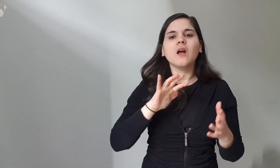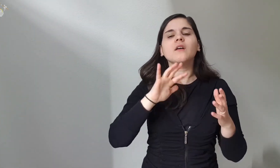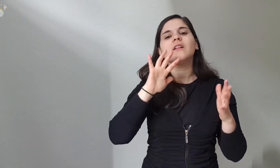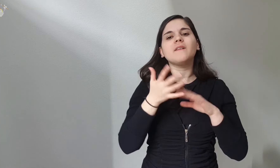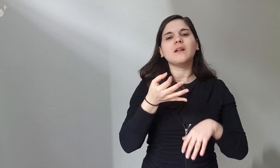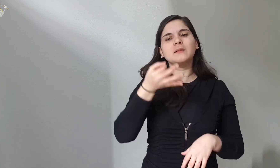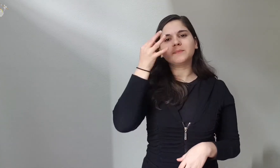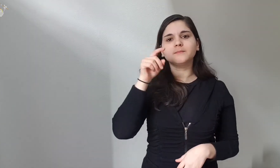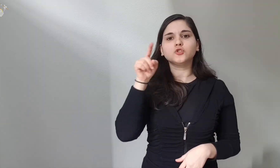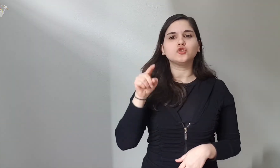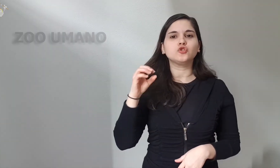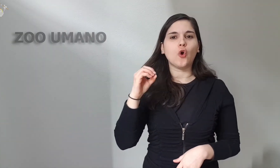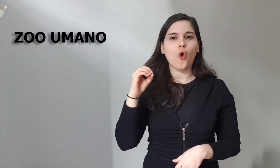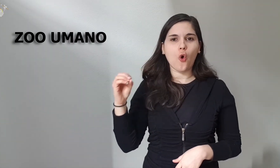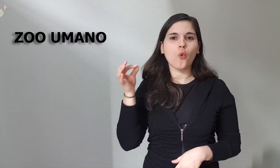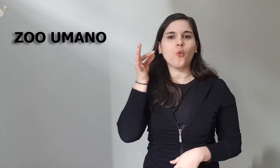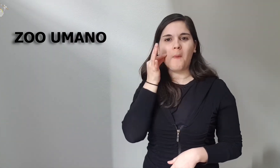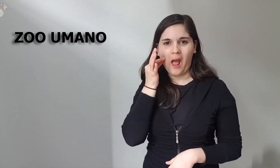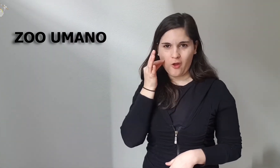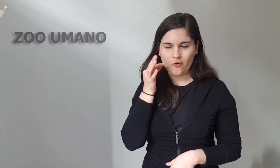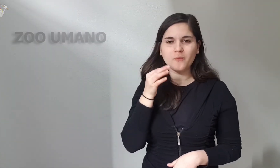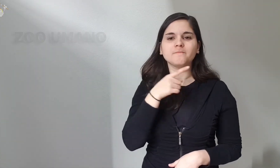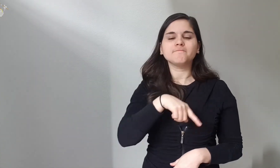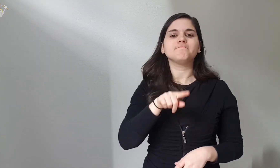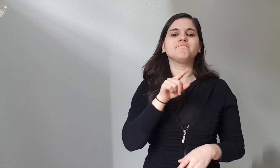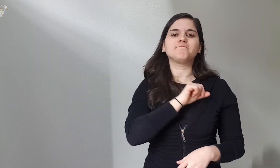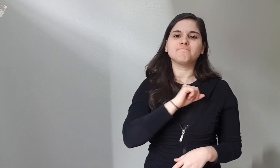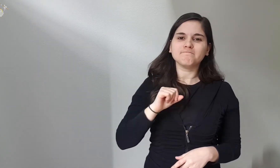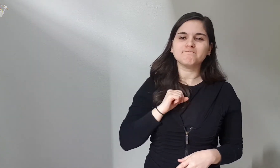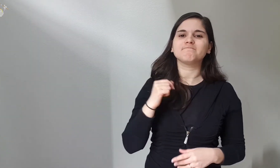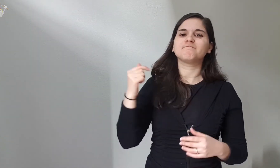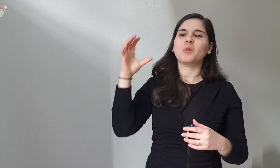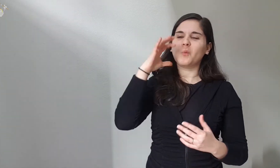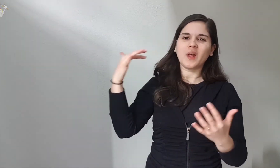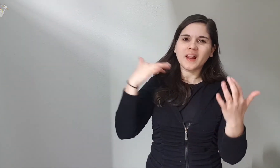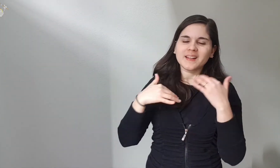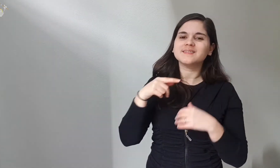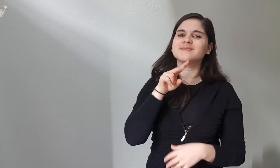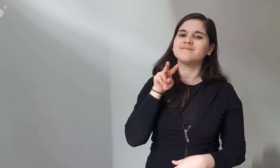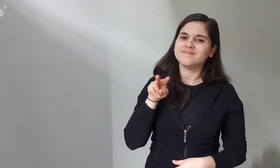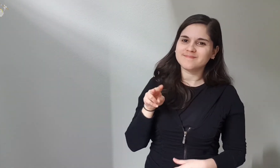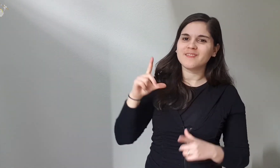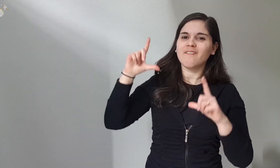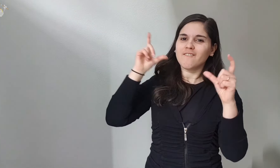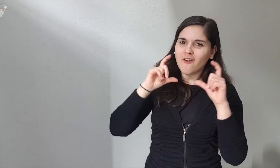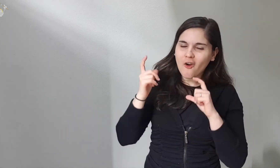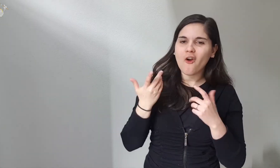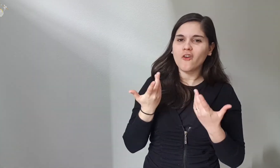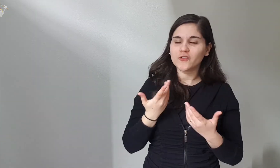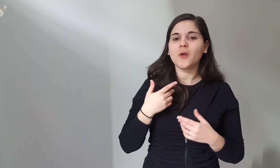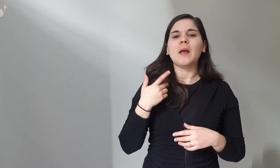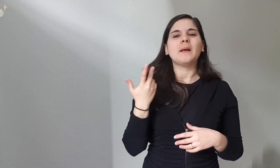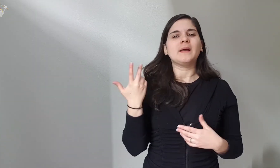It is like a human zoo, women always patient in receiving tourists and being photographed.